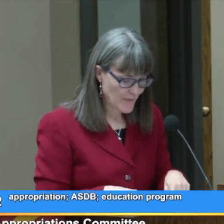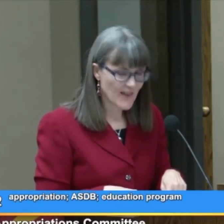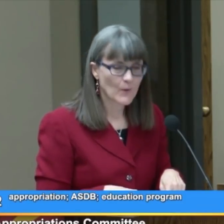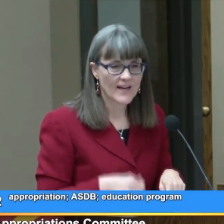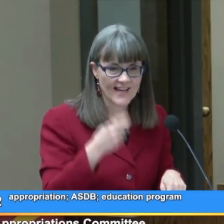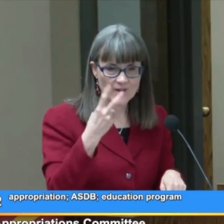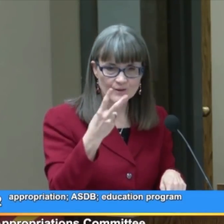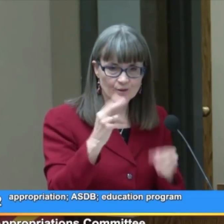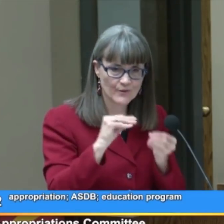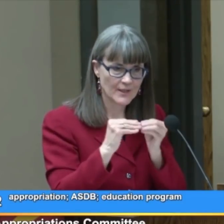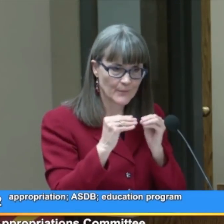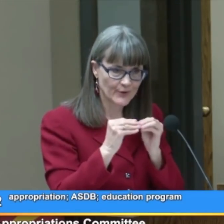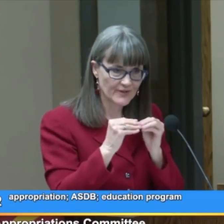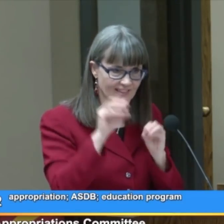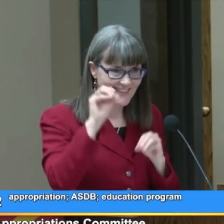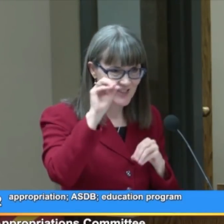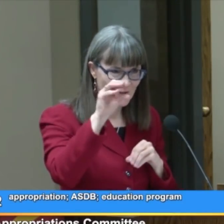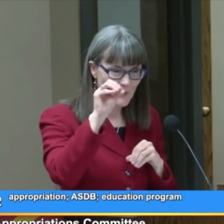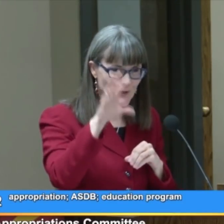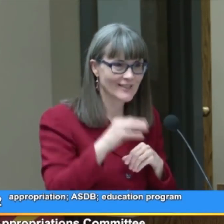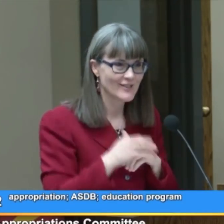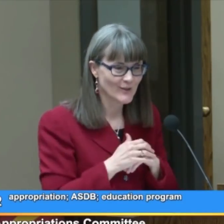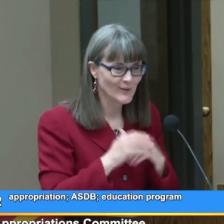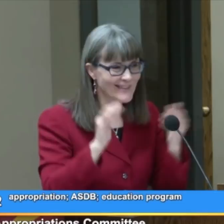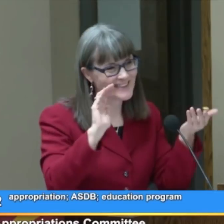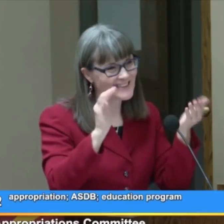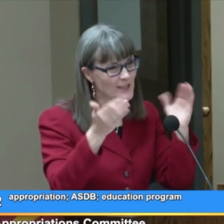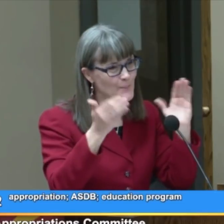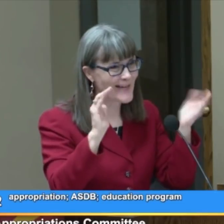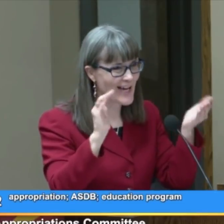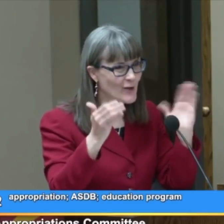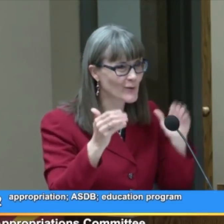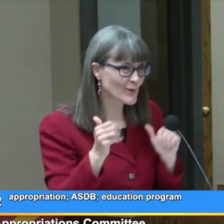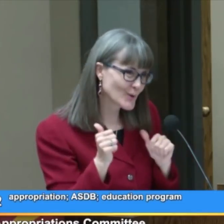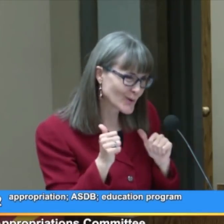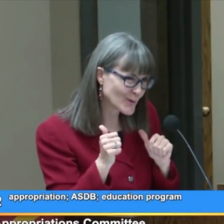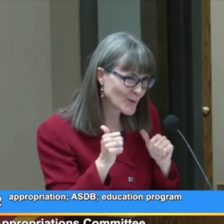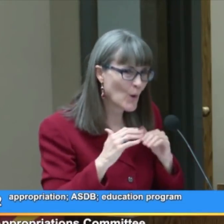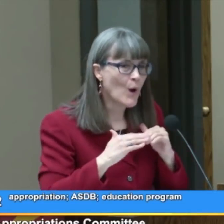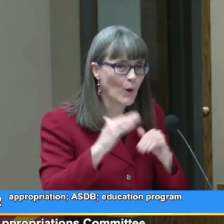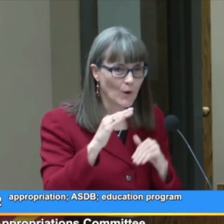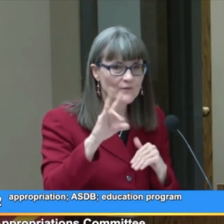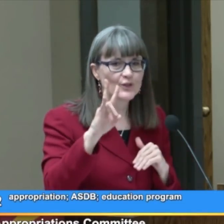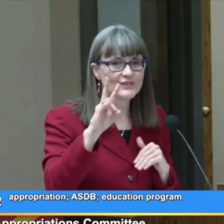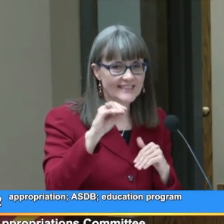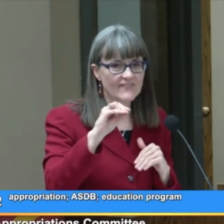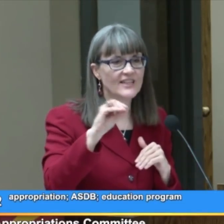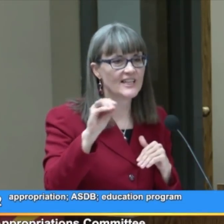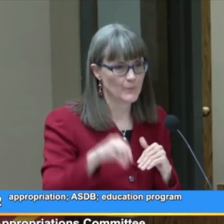And by the way, those two numbers that I just quoted you that's compared to over 70%